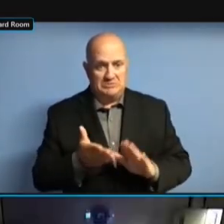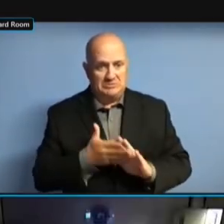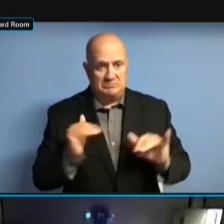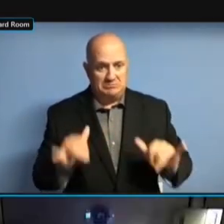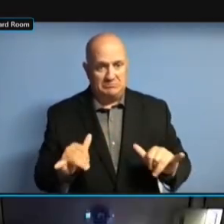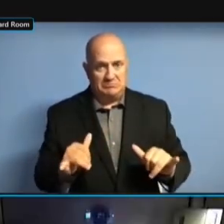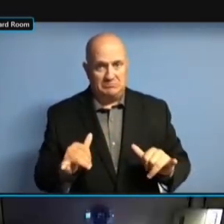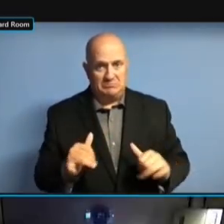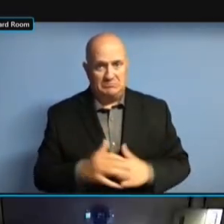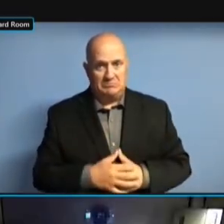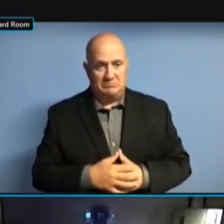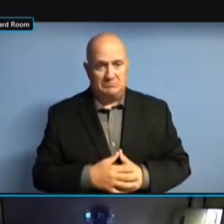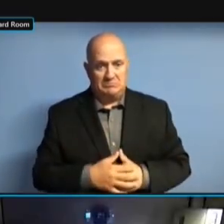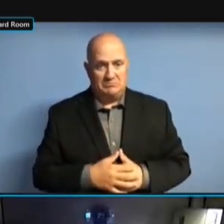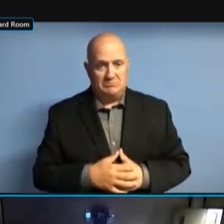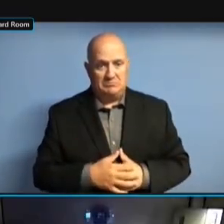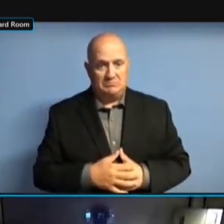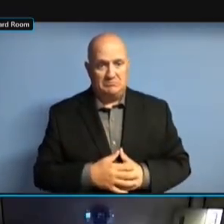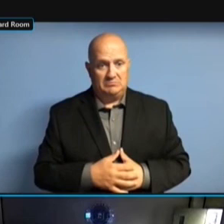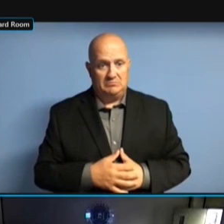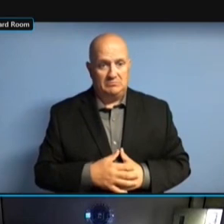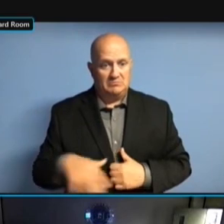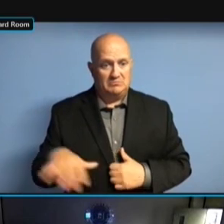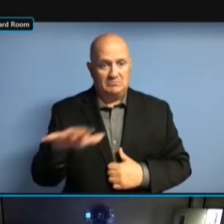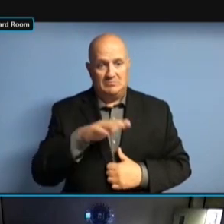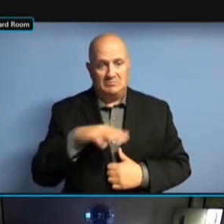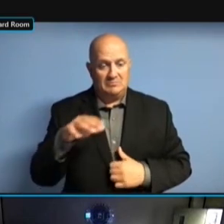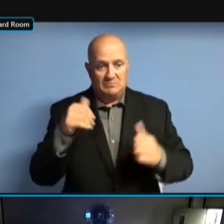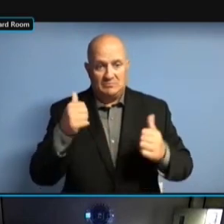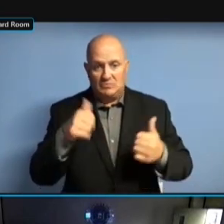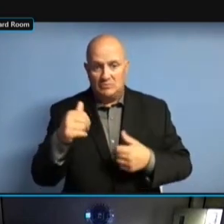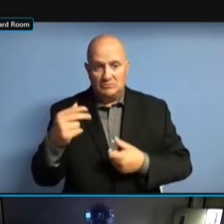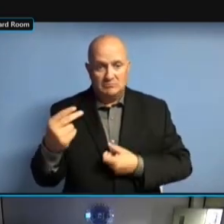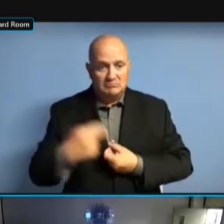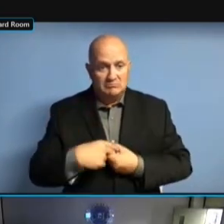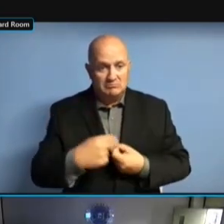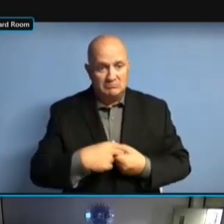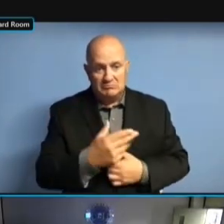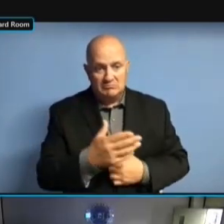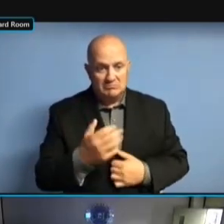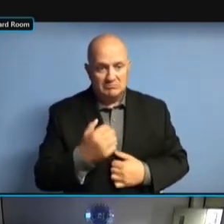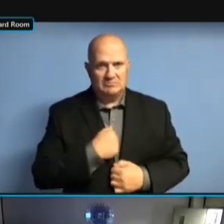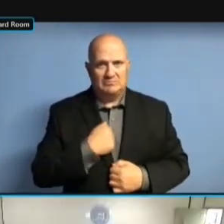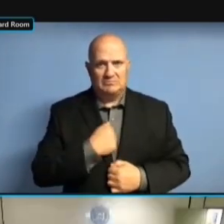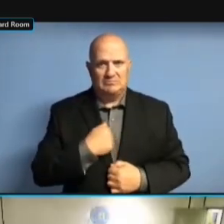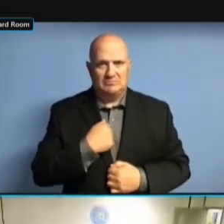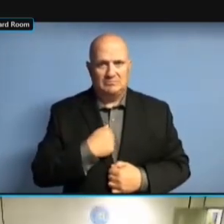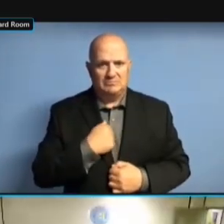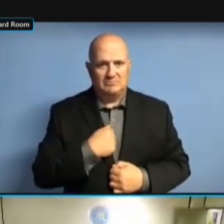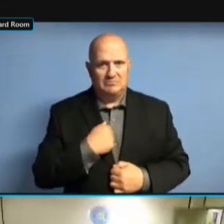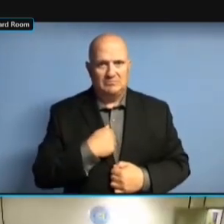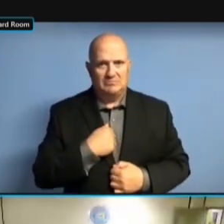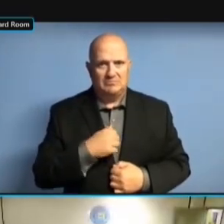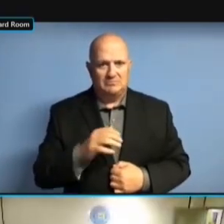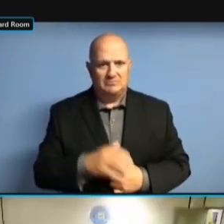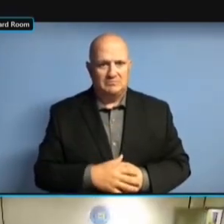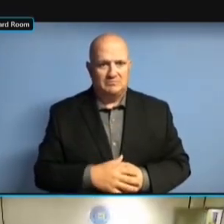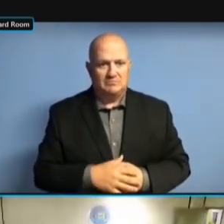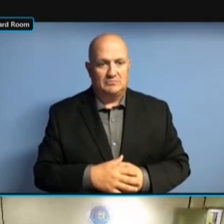WITH THERE BEING INTEREST IN NEW VENDORS COMING IN TO WITH THERE BEING INTEREST IN NEW VENDORS COMING IN TO -- VENDORS COMING IN TO -- VENDORS COMING IN TO -- >> VENDORS COMING IN TO -- >> TIME'S VENDORS COMING IN TO -- >> TIME'S UP. TIME'S UP. TIME'S UP. >> TIME'S UP. >> WITH TIME'S UP. >> WITH NO TIME'S UP. >> WITH NO VENDORS TIME'S UP. >> WITH NO VENDORS HAVING WITH NO VENDORS HAVING WITH NO VENDORS HAVING INTEREST WITH NO VENDORS HAVING INTEREST IN WITH NO VENDORS HAVING INTEREST IN BRINGING WITH NO VENDORS HAVING INTEREST IN BRINGING THEIR INTEREST IN BRINGING THEIR INTEREST IN BRINGING THEIR SOFTWARE INTEREST IN BRINGING THEIR SOFTWARE INTO INTEREST IN BRINGING THEIR SOFTWARE INTO THE